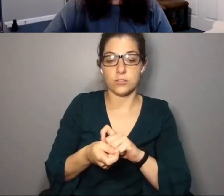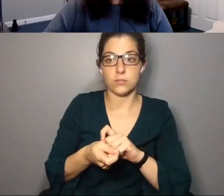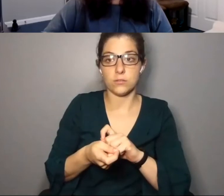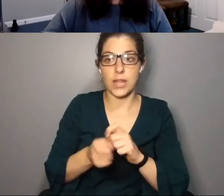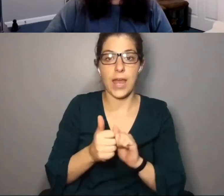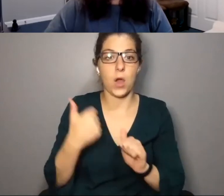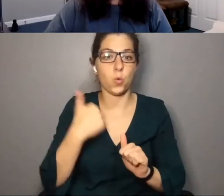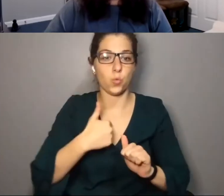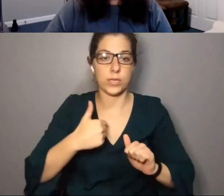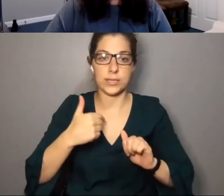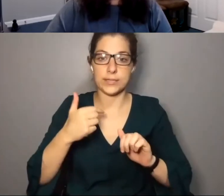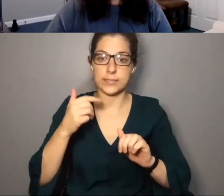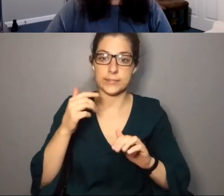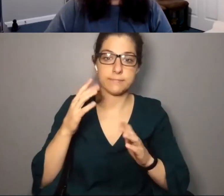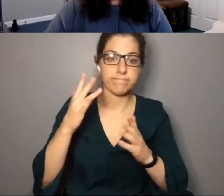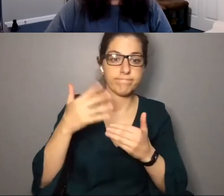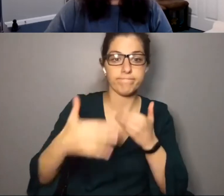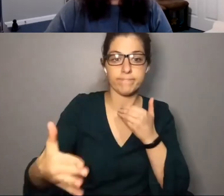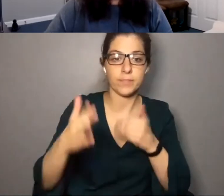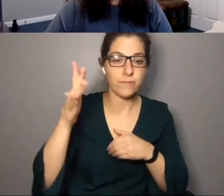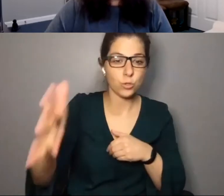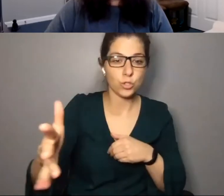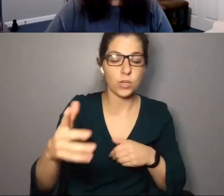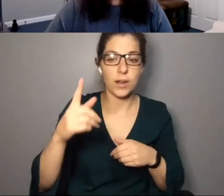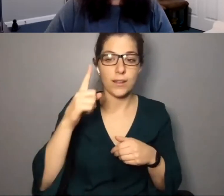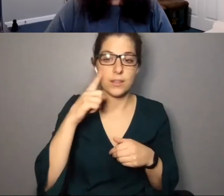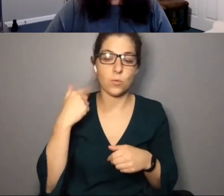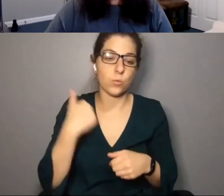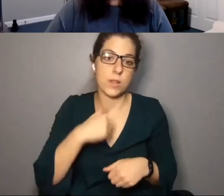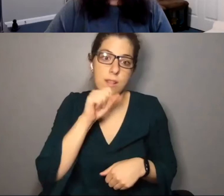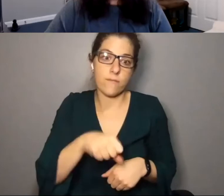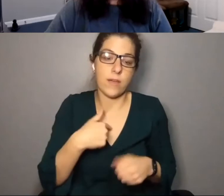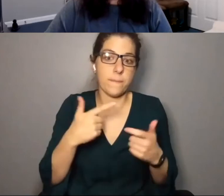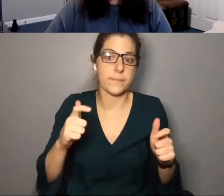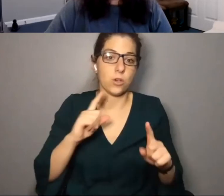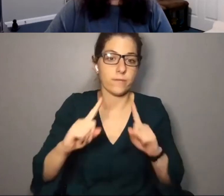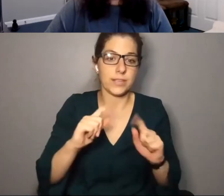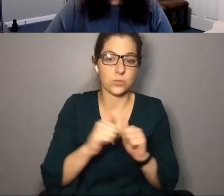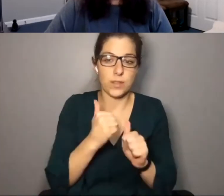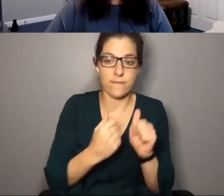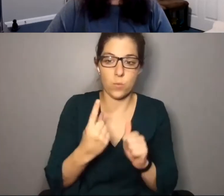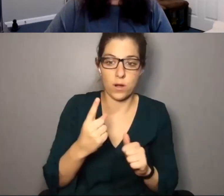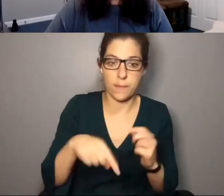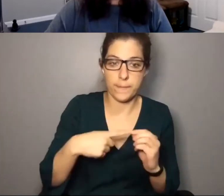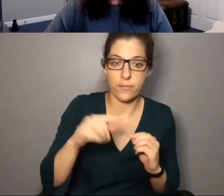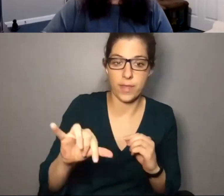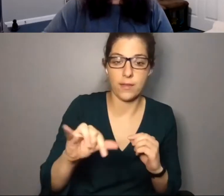how we will operate in the future. I think we would love to have a bigger conversation with